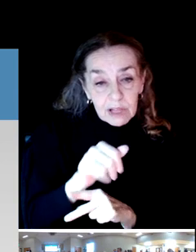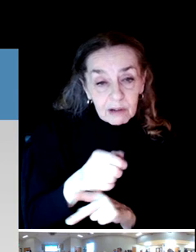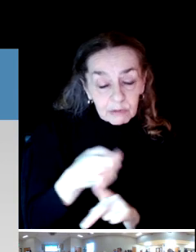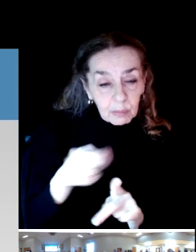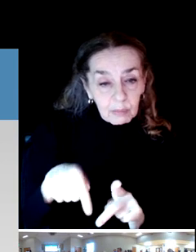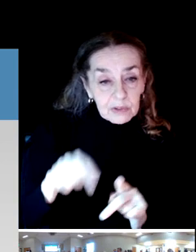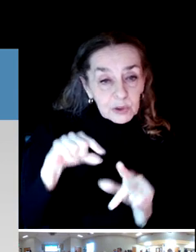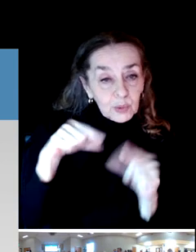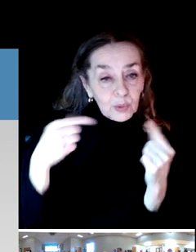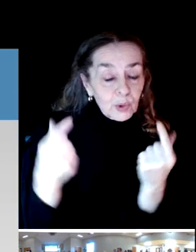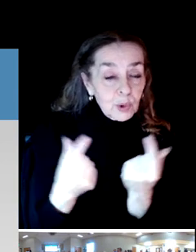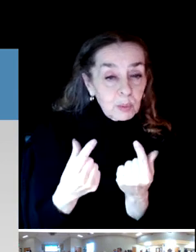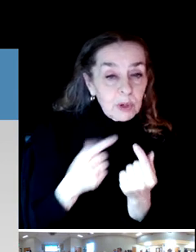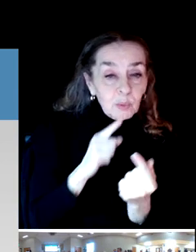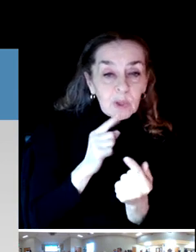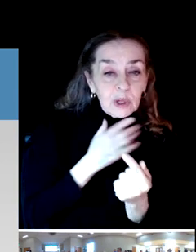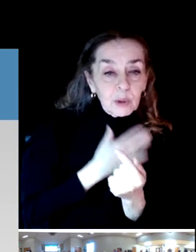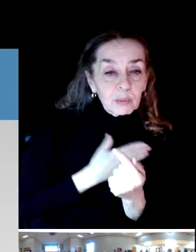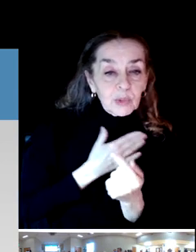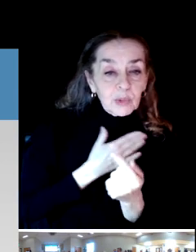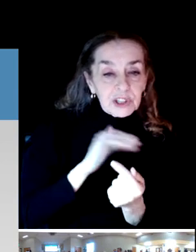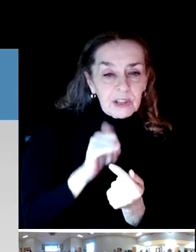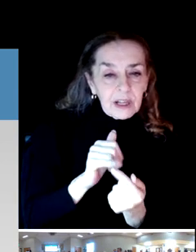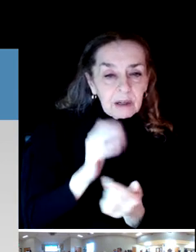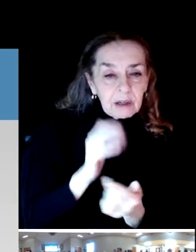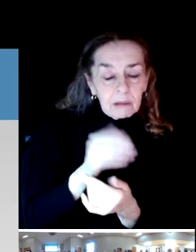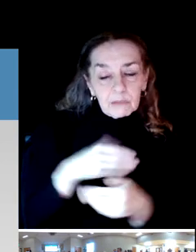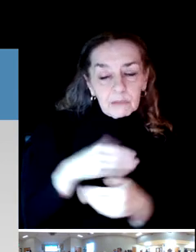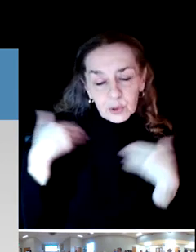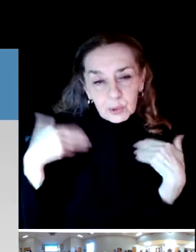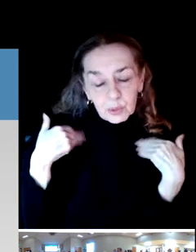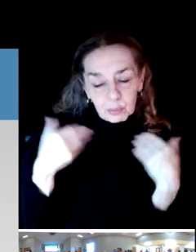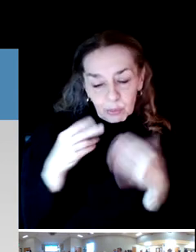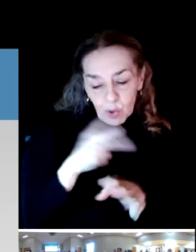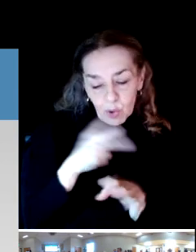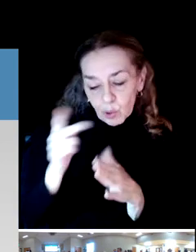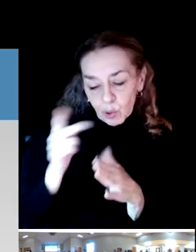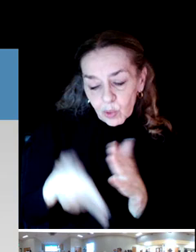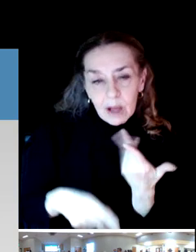Some other things, youth programs, positive, positive growth.